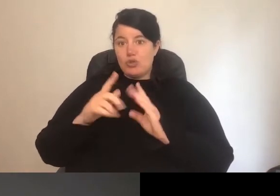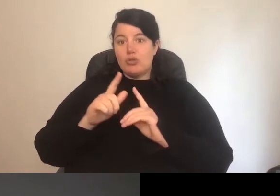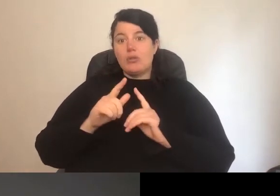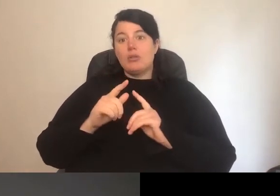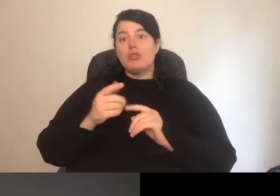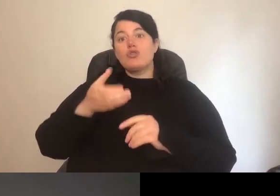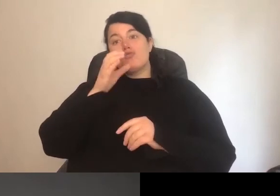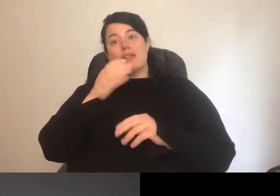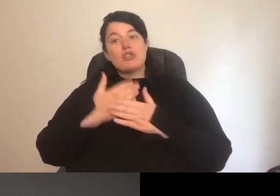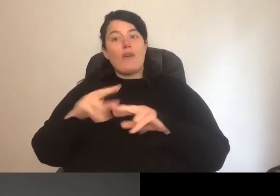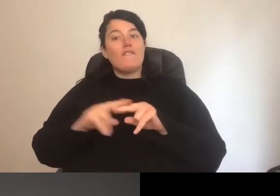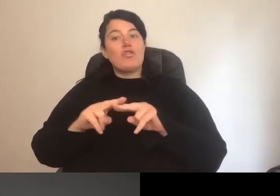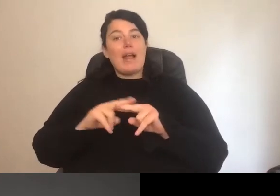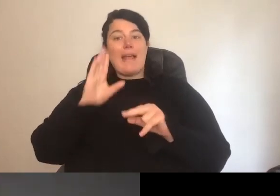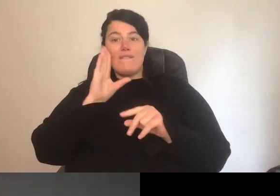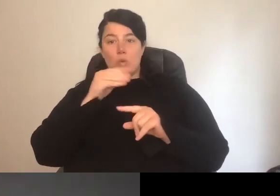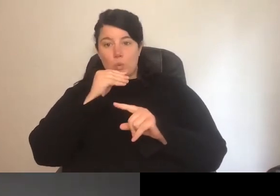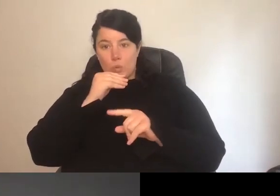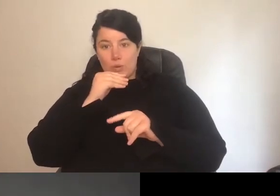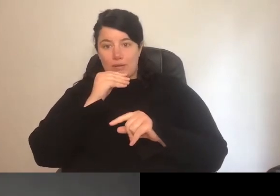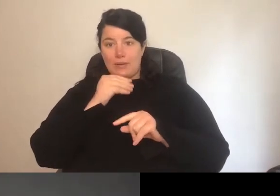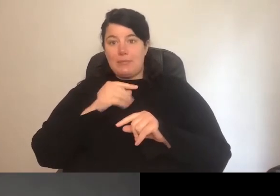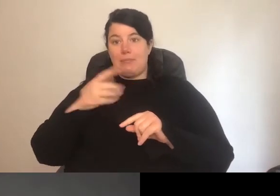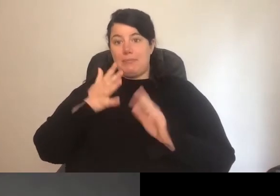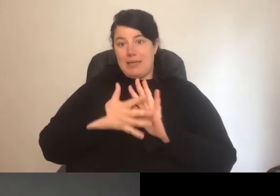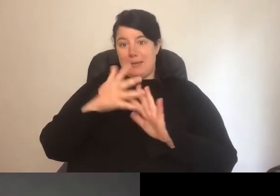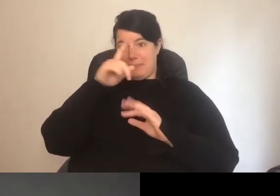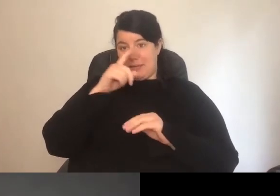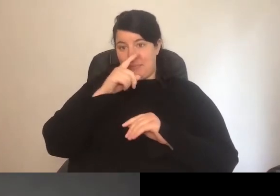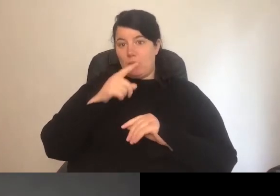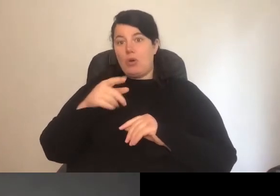Friday, which means that our non-Friday workers miss out, a lot